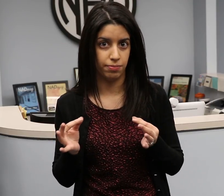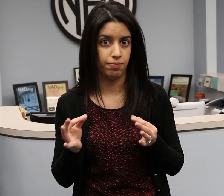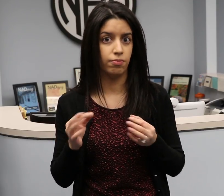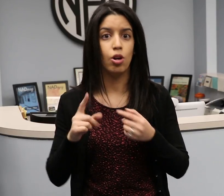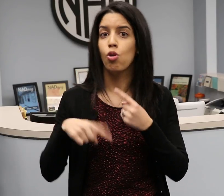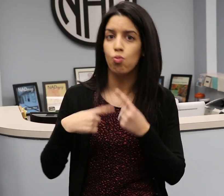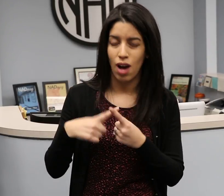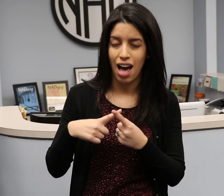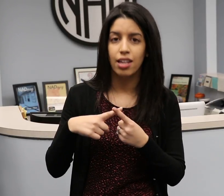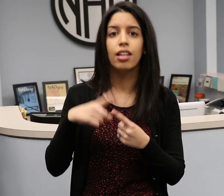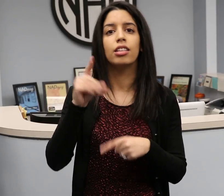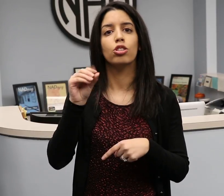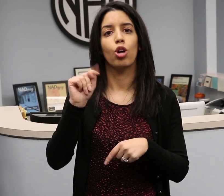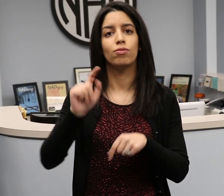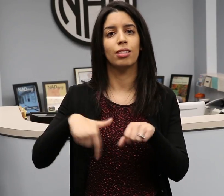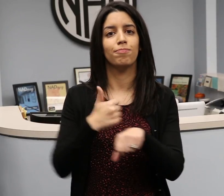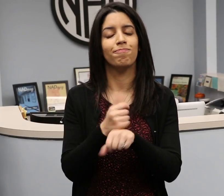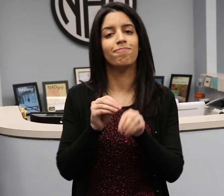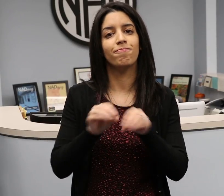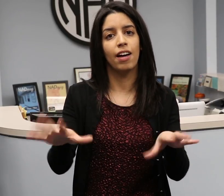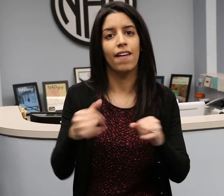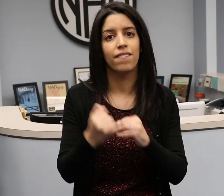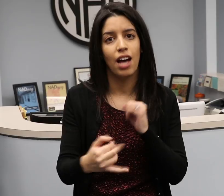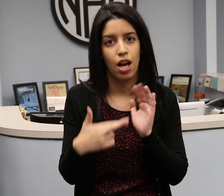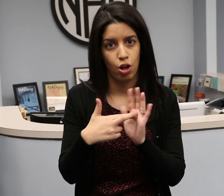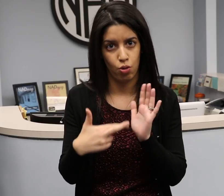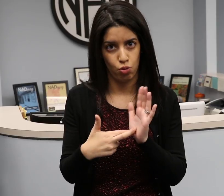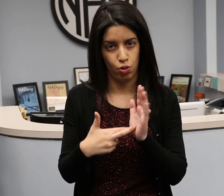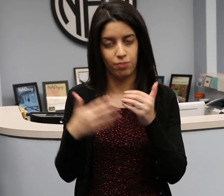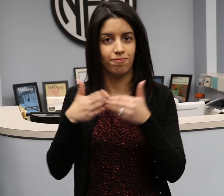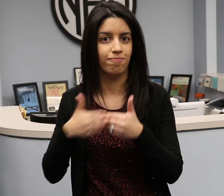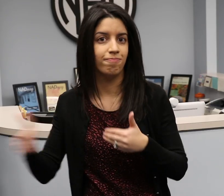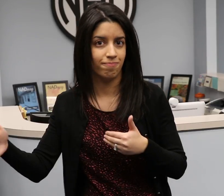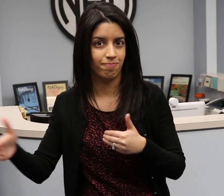the effective date of the final rule.